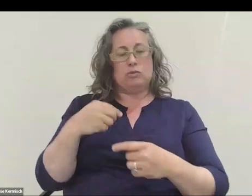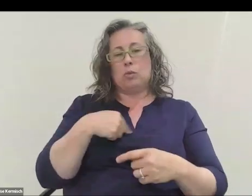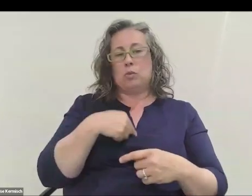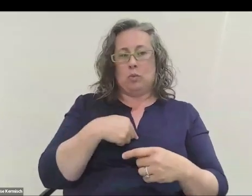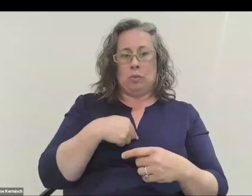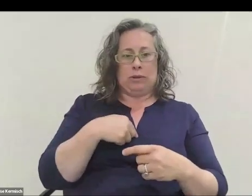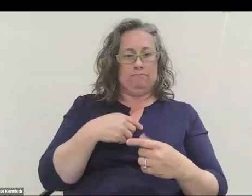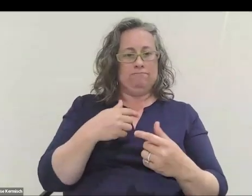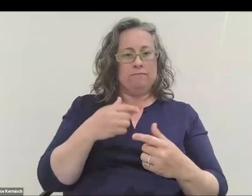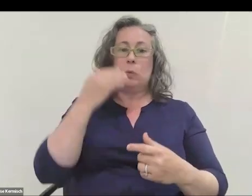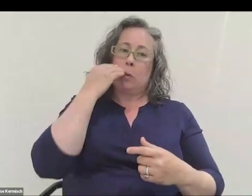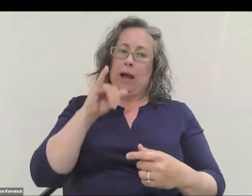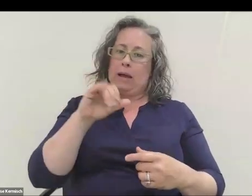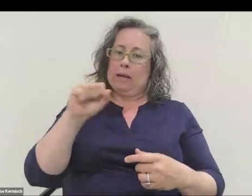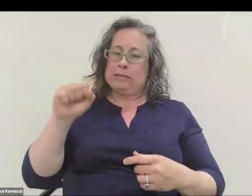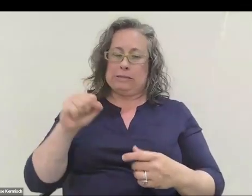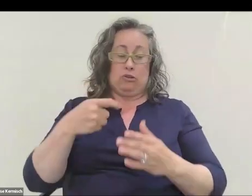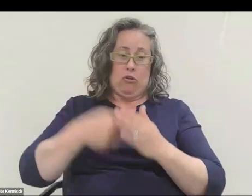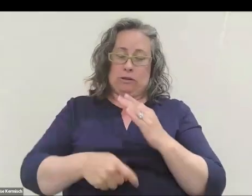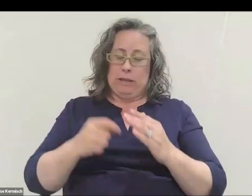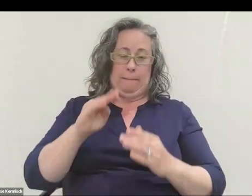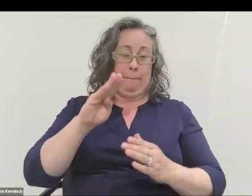as you know, the ISS costs billions and billions of dollars.